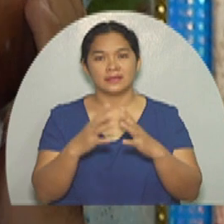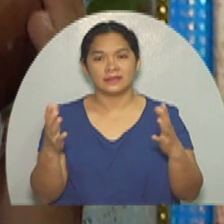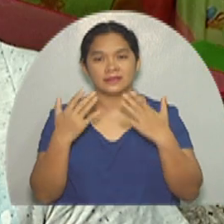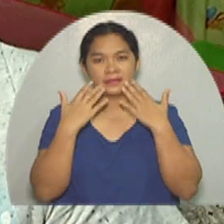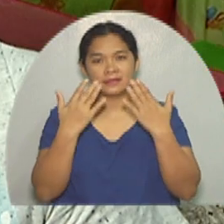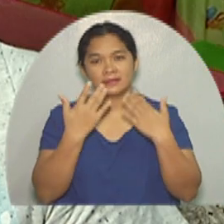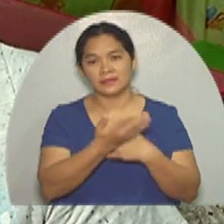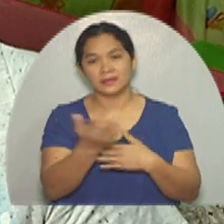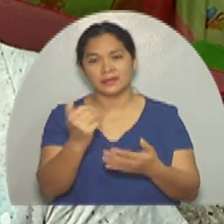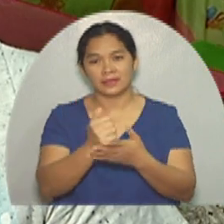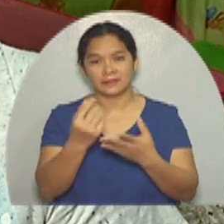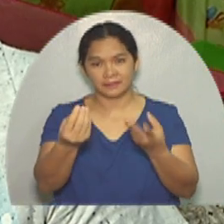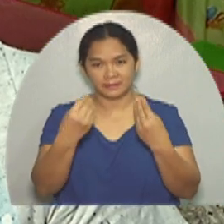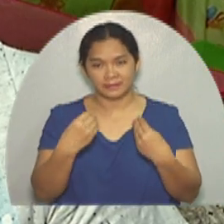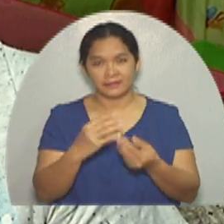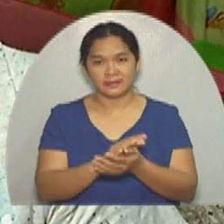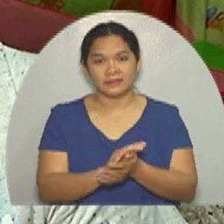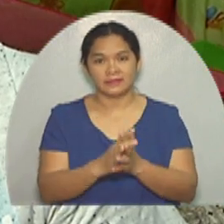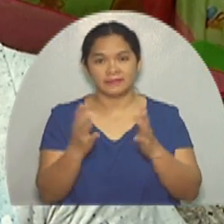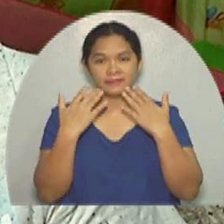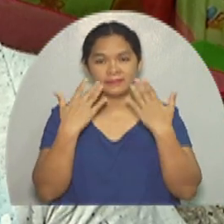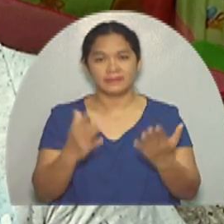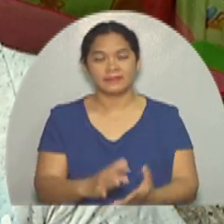Thank you very much for your help.